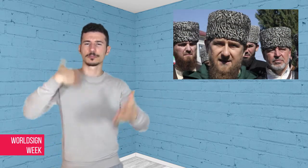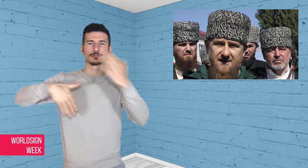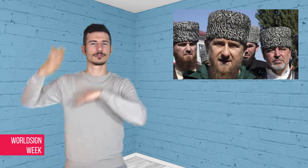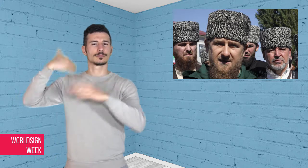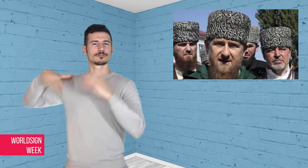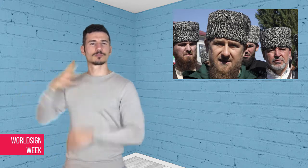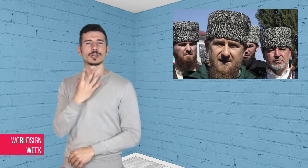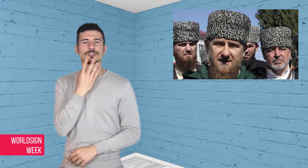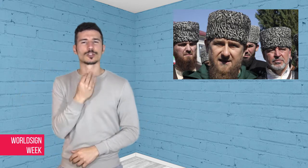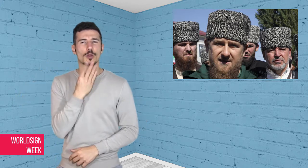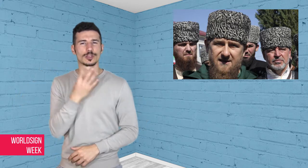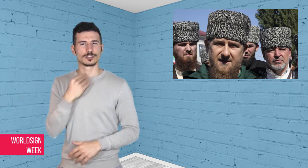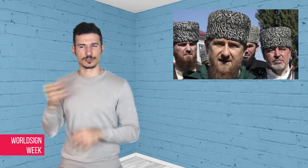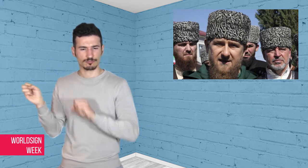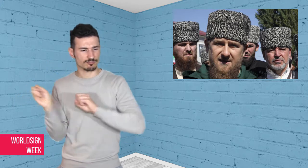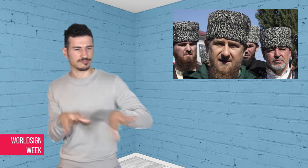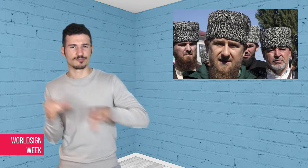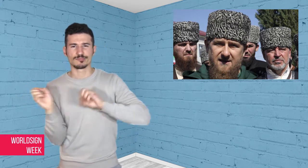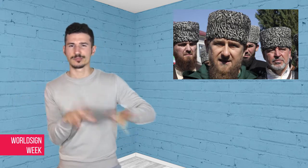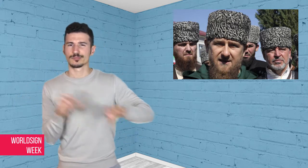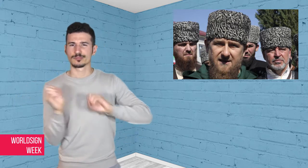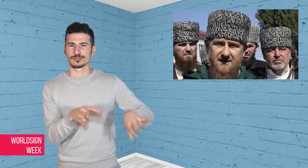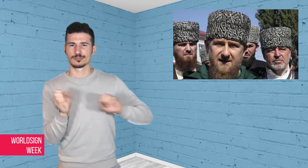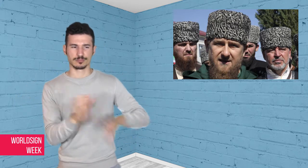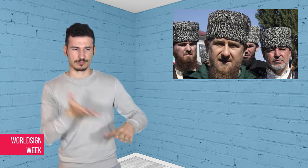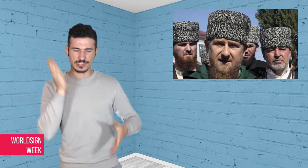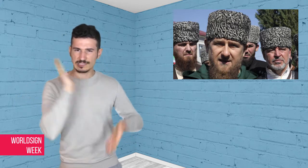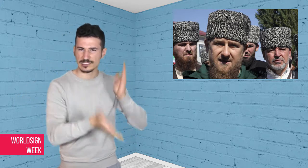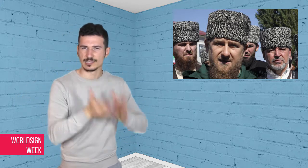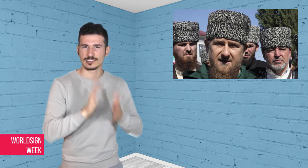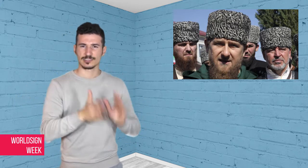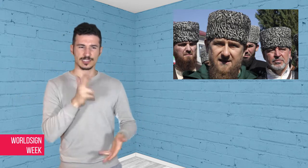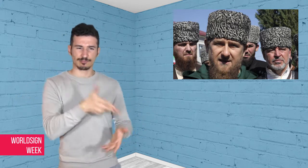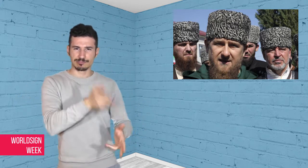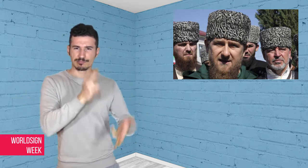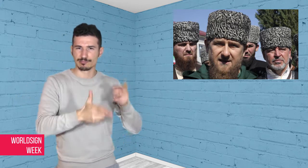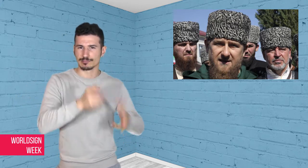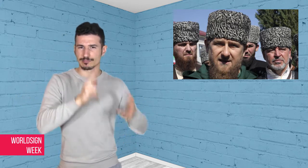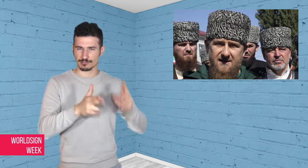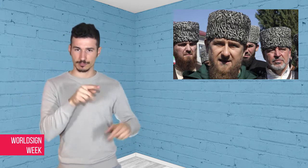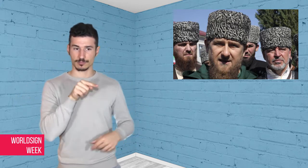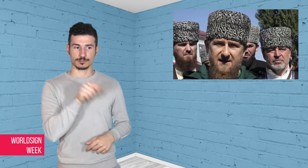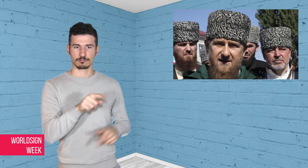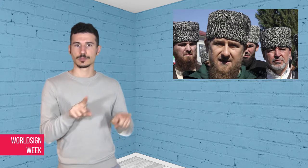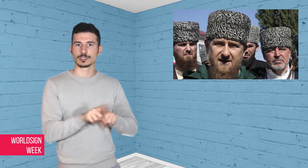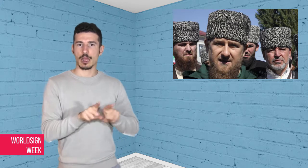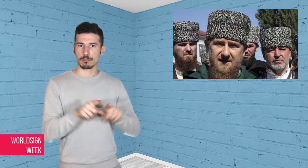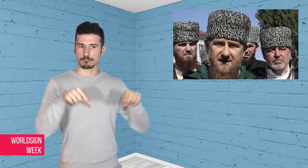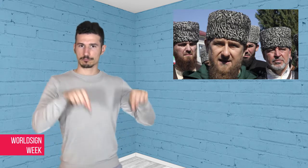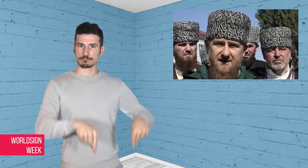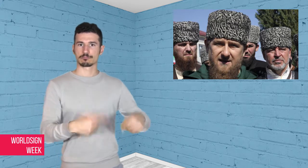mounting evidence, the United States,